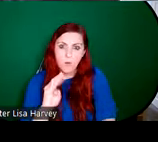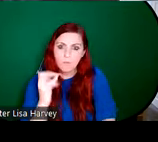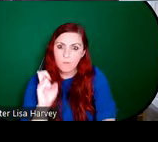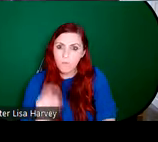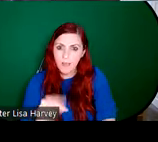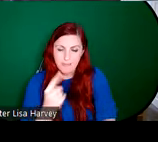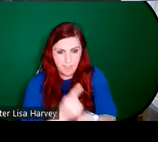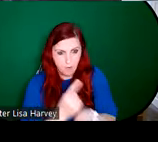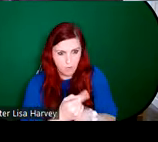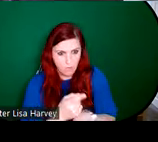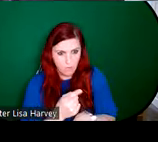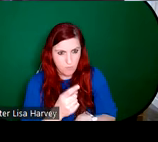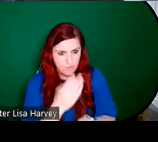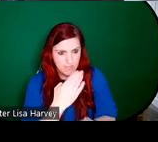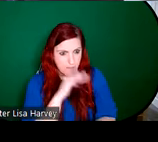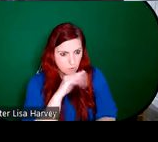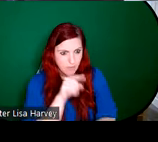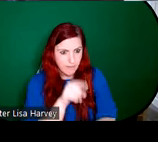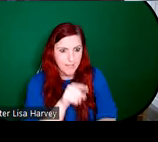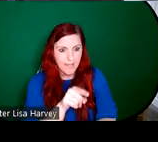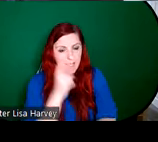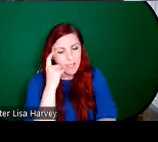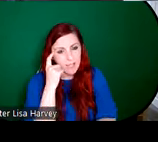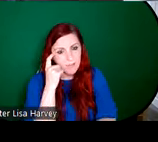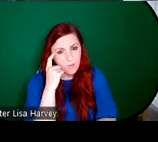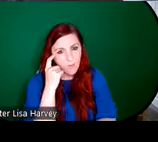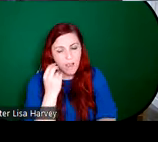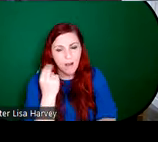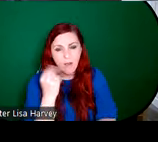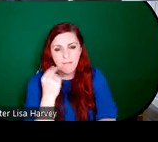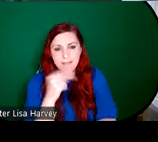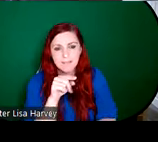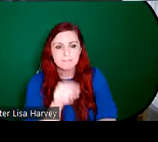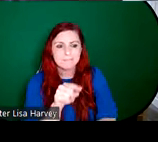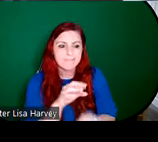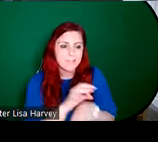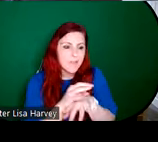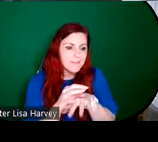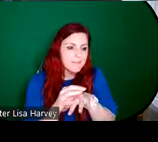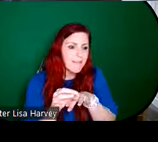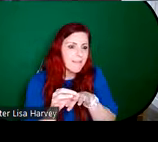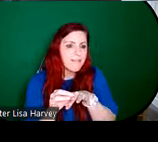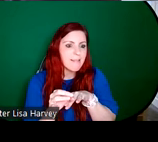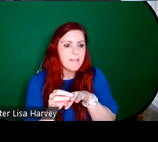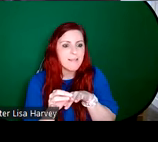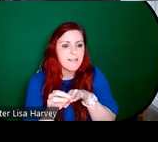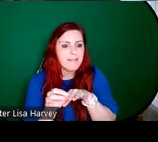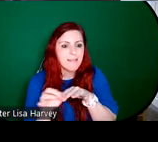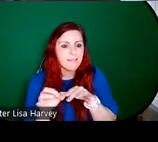lovely kind of I suppose, gentle, reverent depiction of the Saint, there's quite